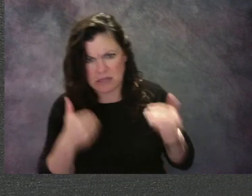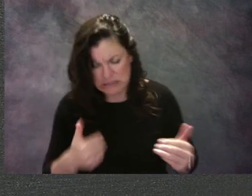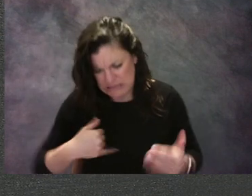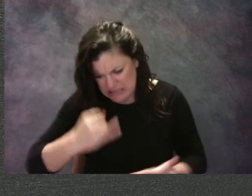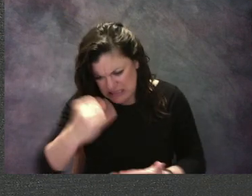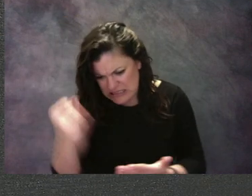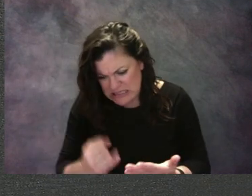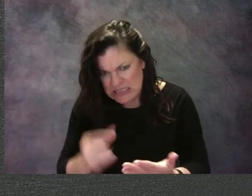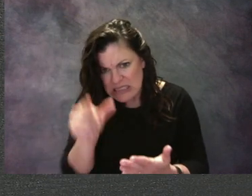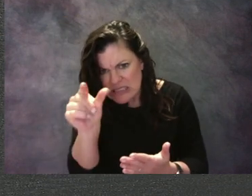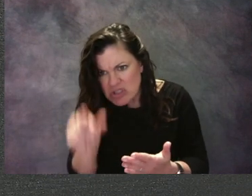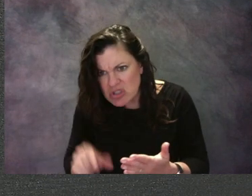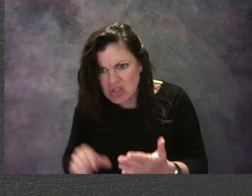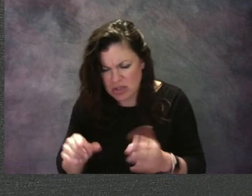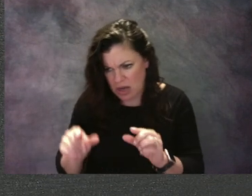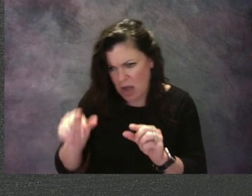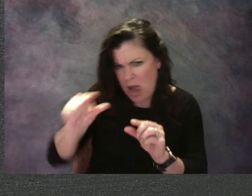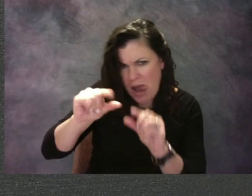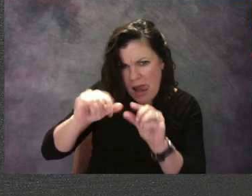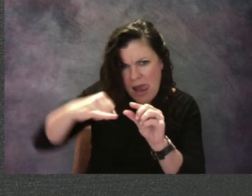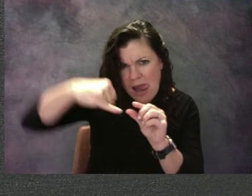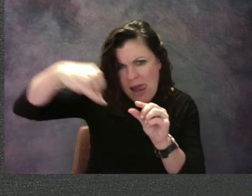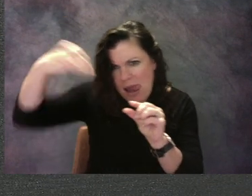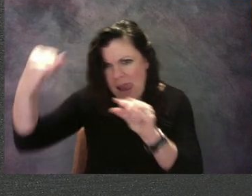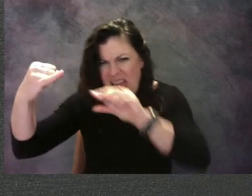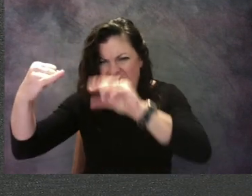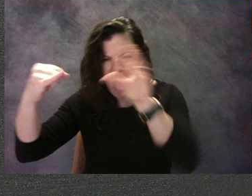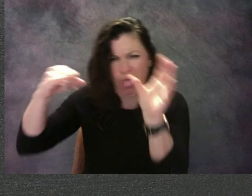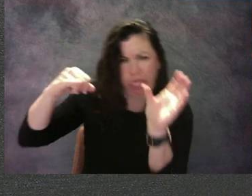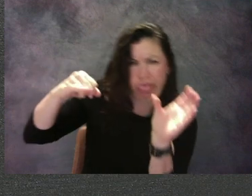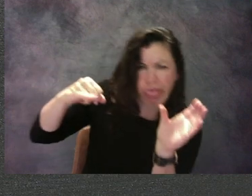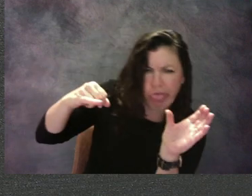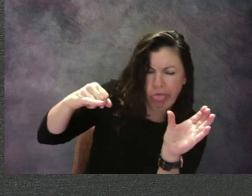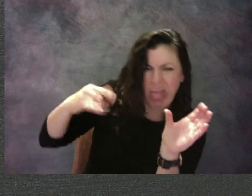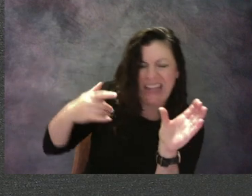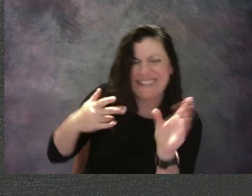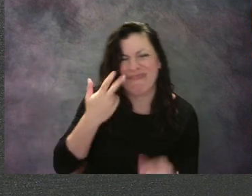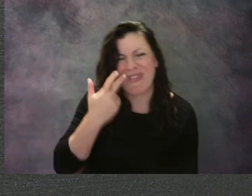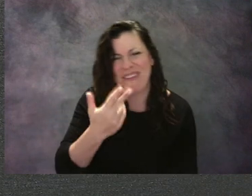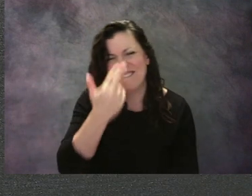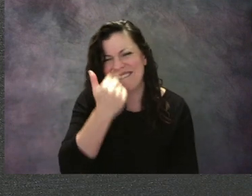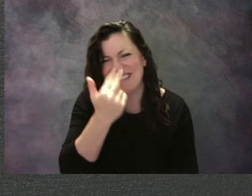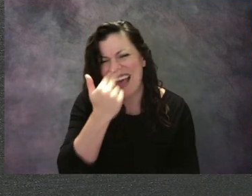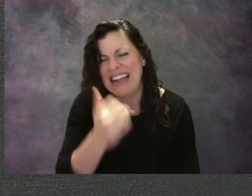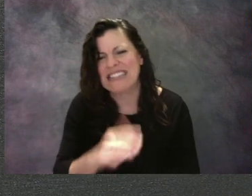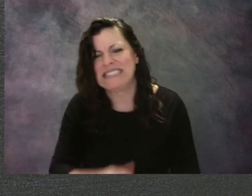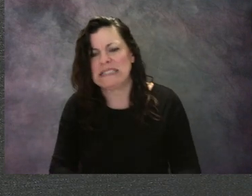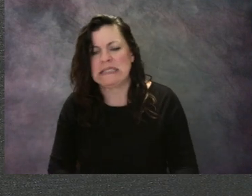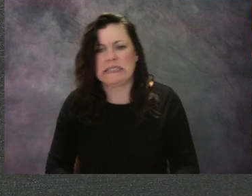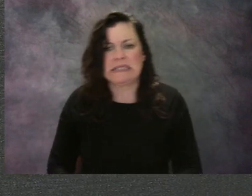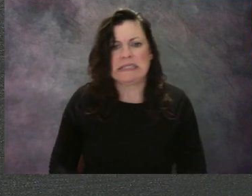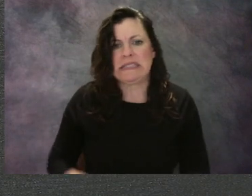but those heavy branches made her tree look funny. Regina bit her lip. Was this another mistake?